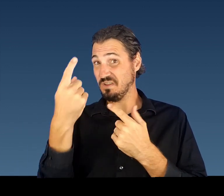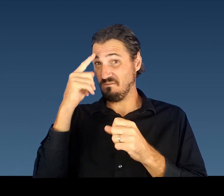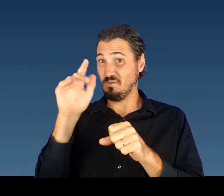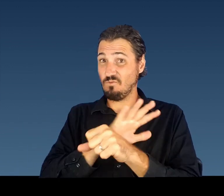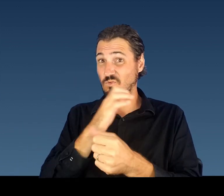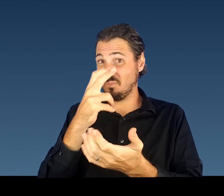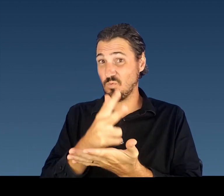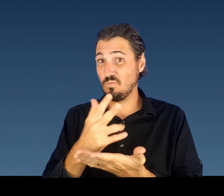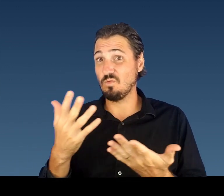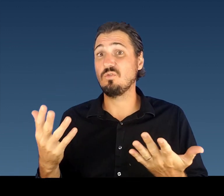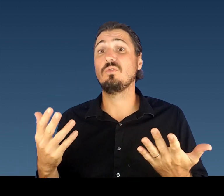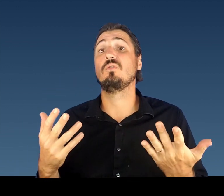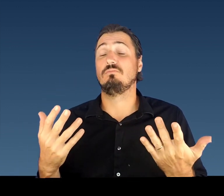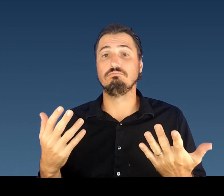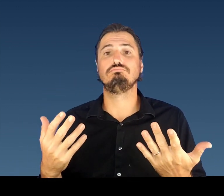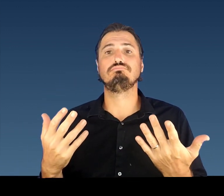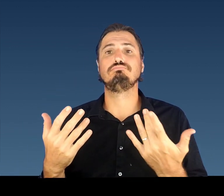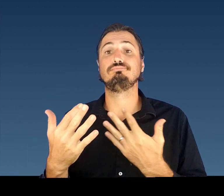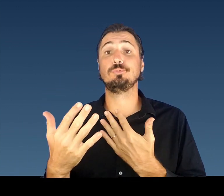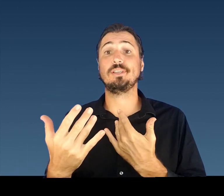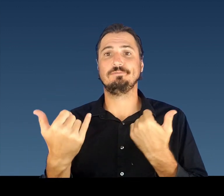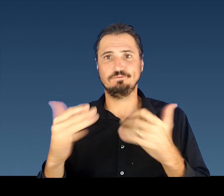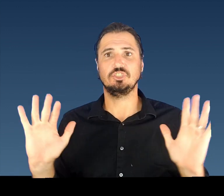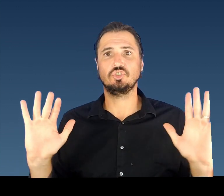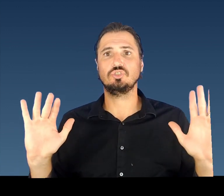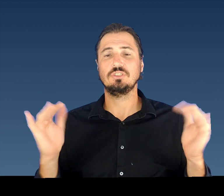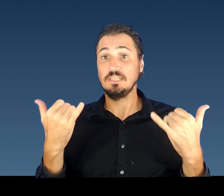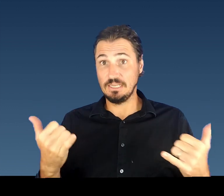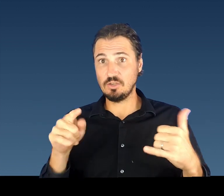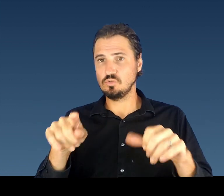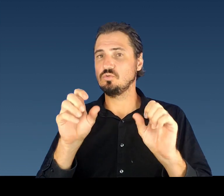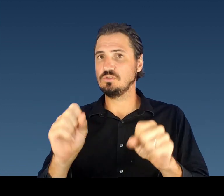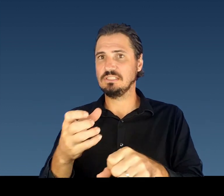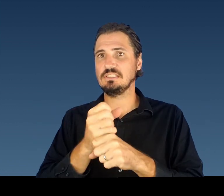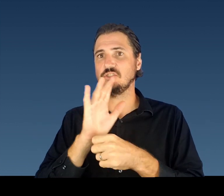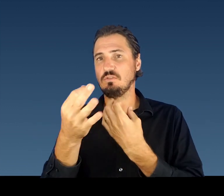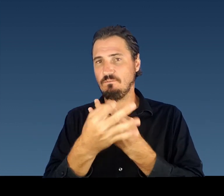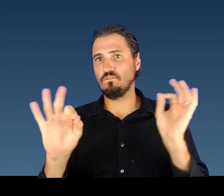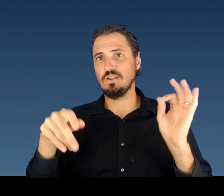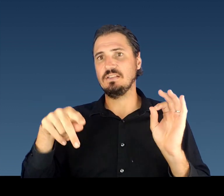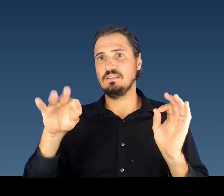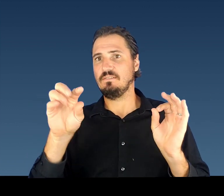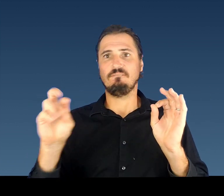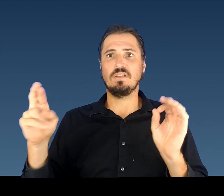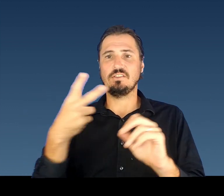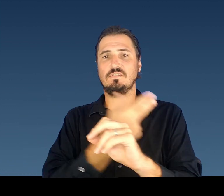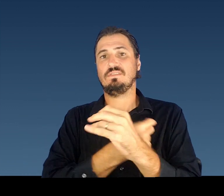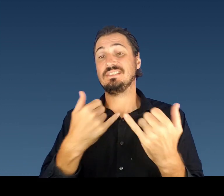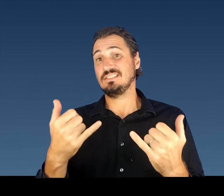At this time, it’s safer to stay close to home and minimize the number of people you are exposed to